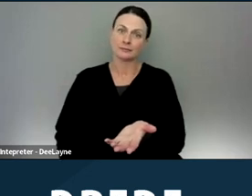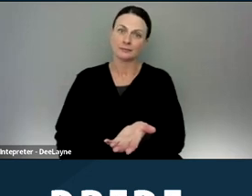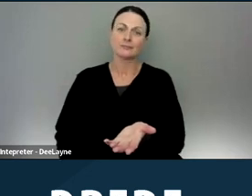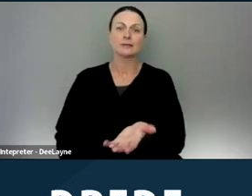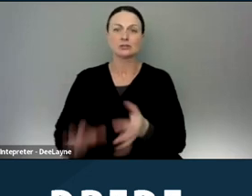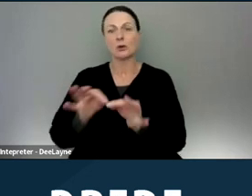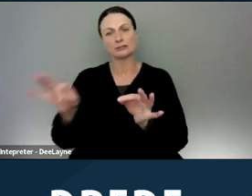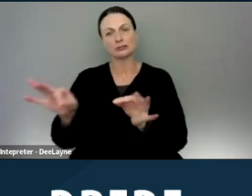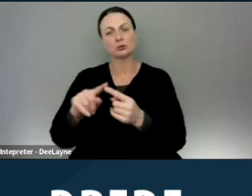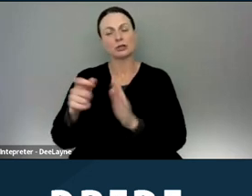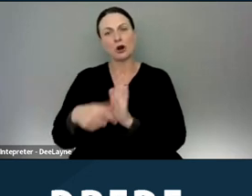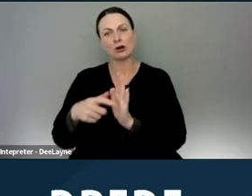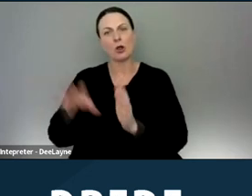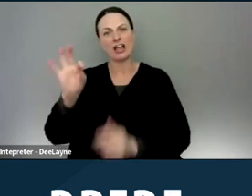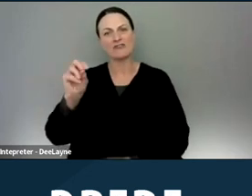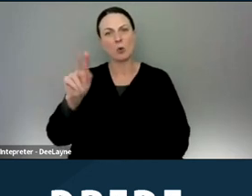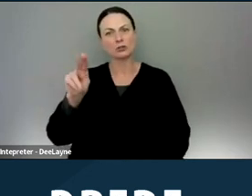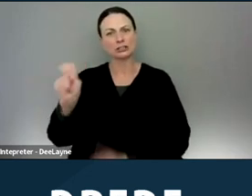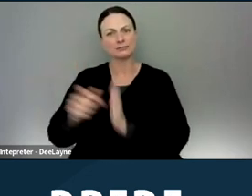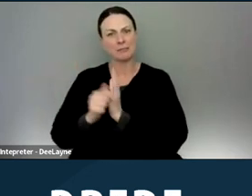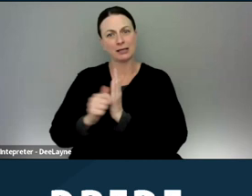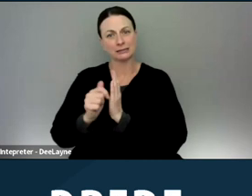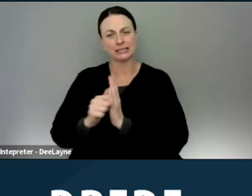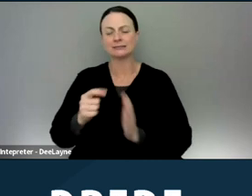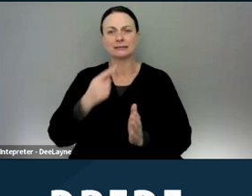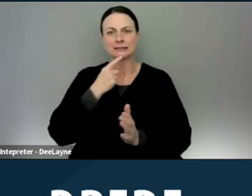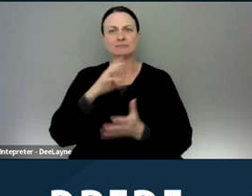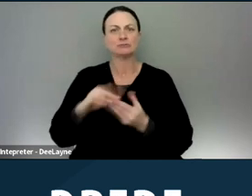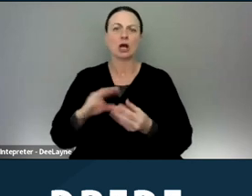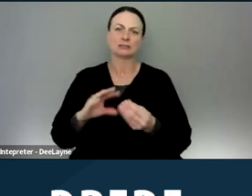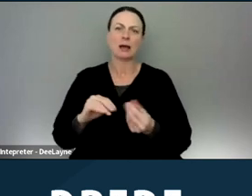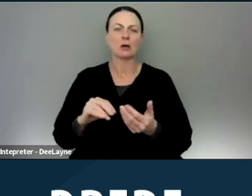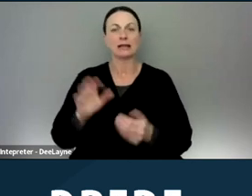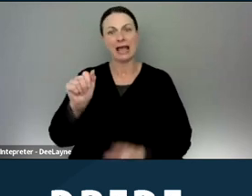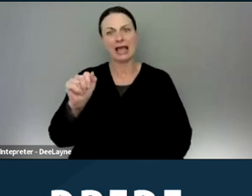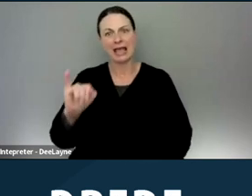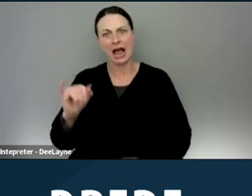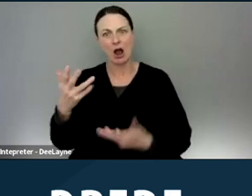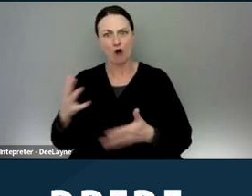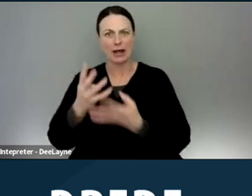to an article here on Fortune in which it says, it talks about that AI is already screening